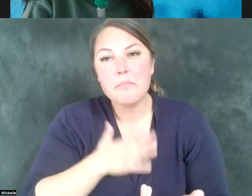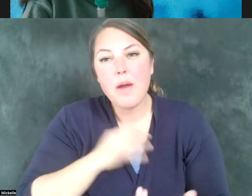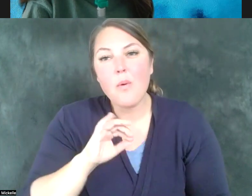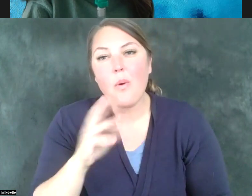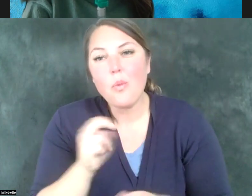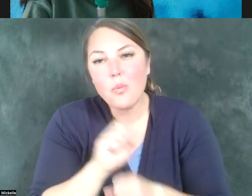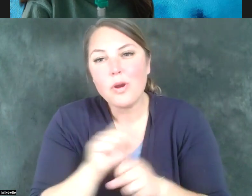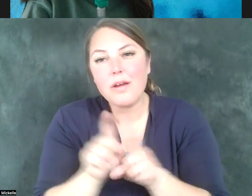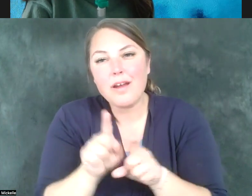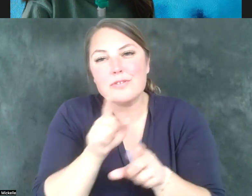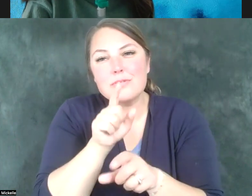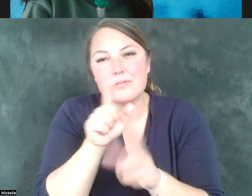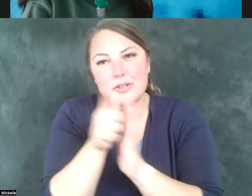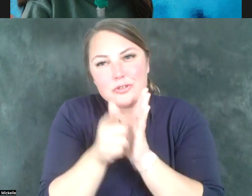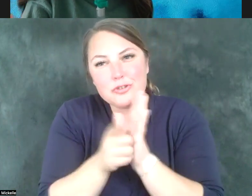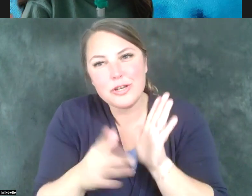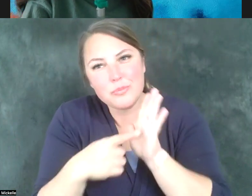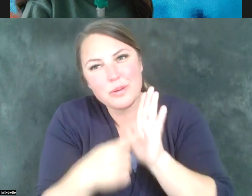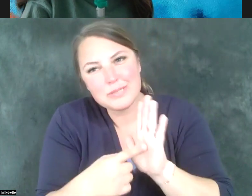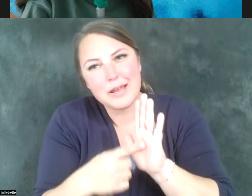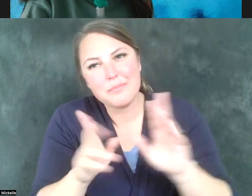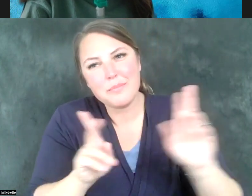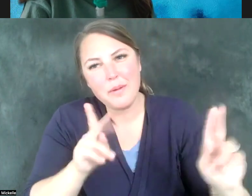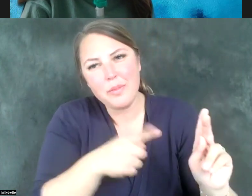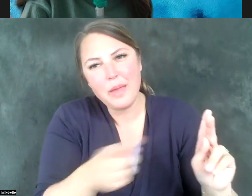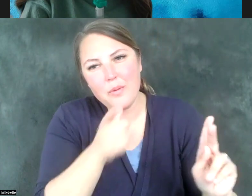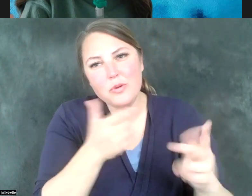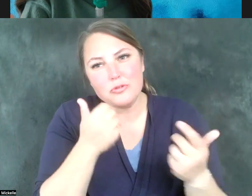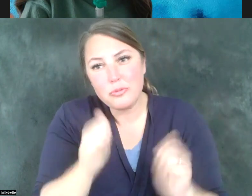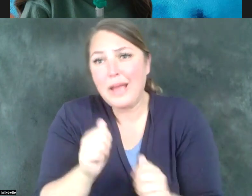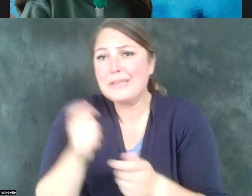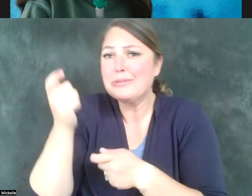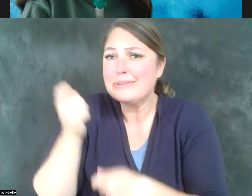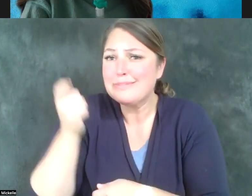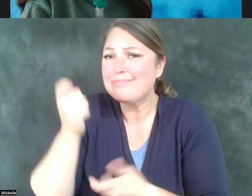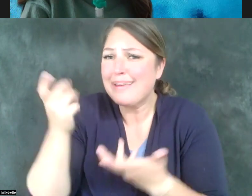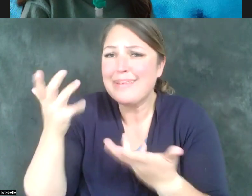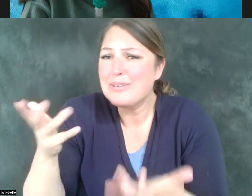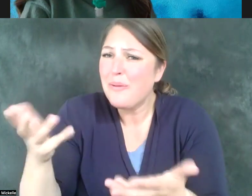attorney representing individuals who have been trying to get disability benefits. They'd like nothing better